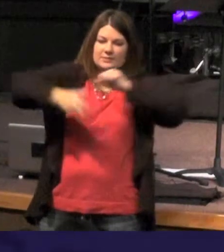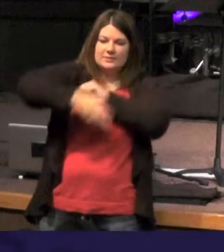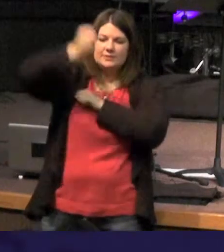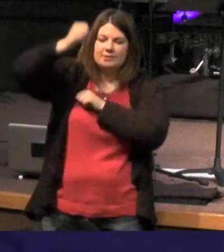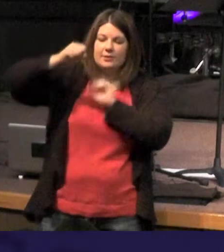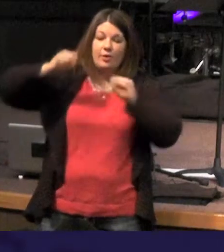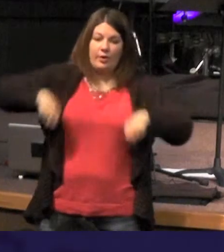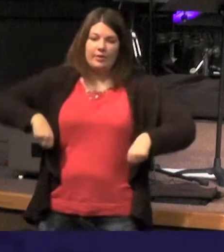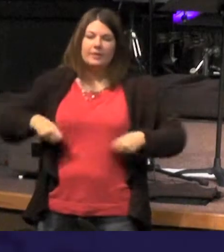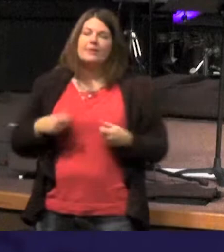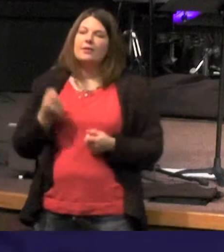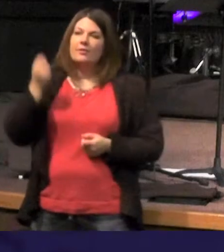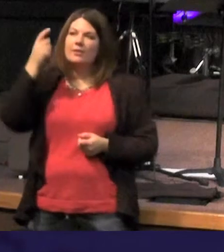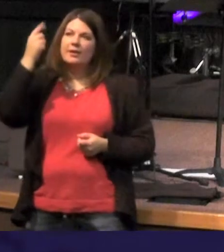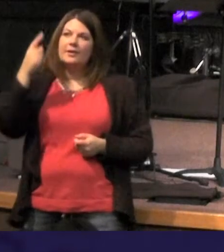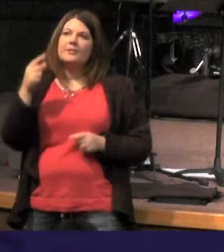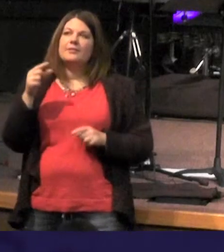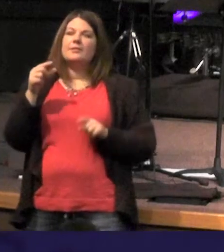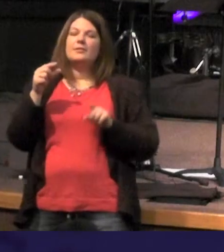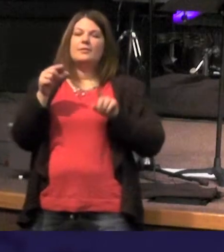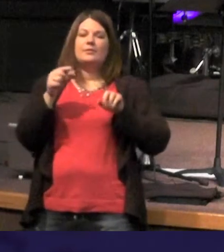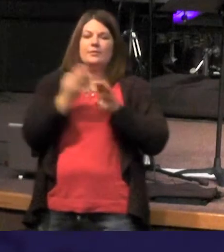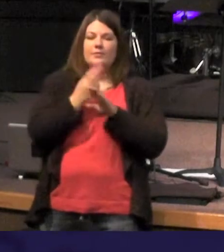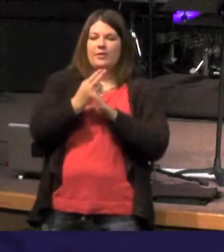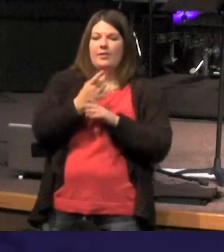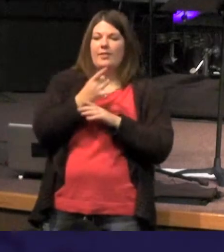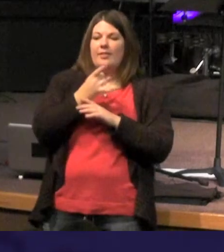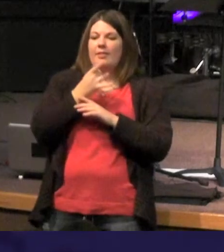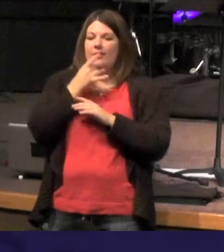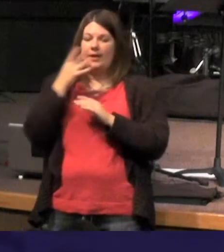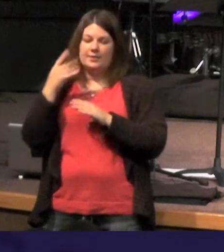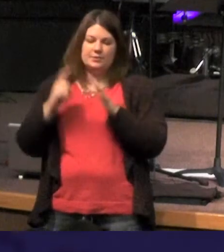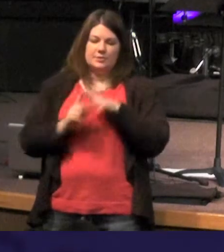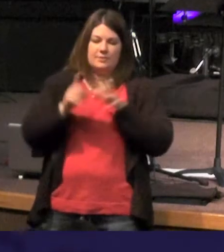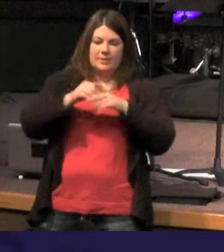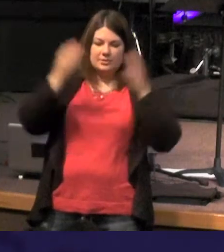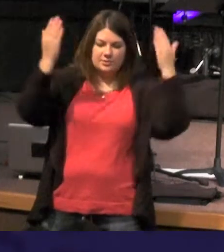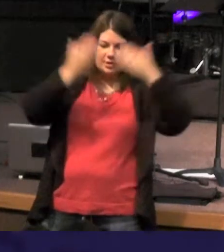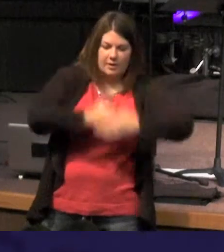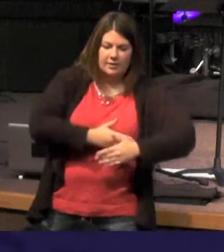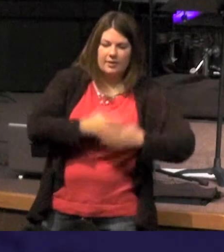and so we realize okay here used in the negative the light comes the dark dark dark to light shines in the darkness